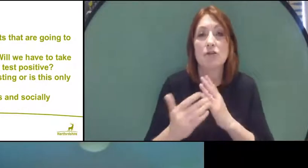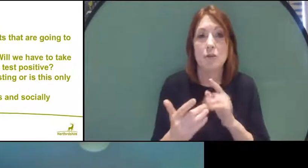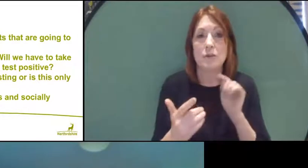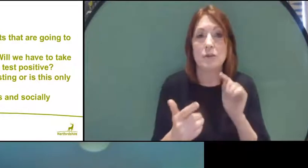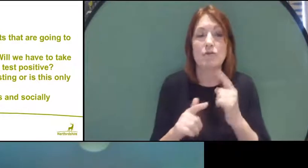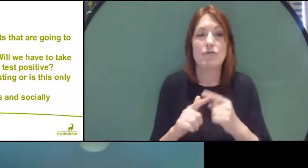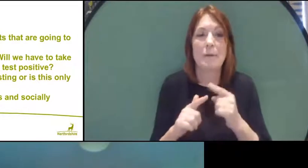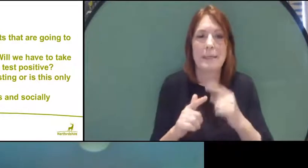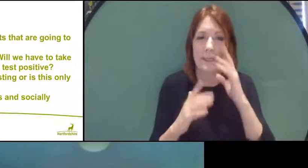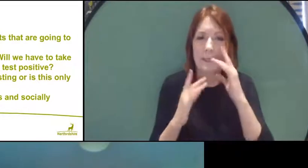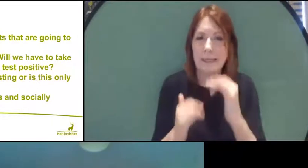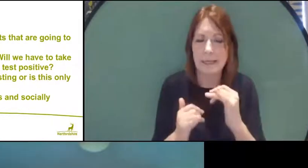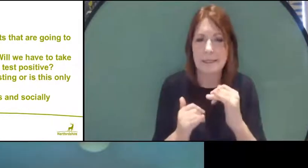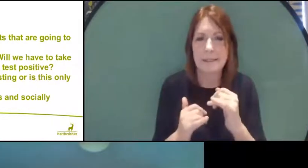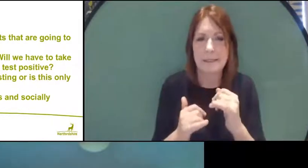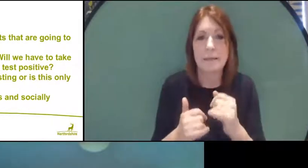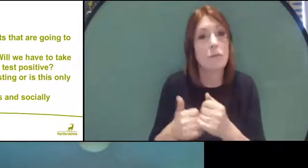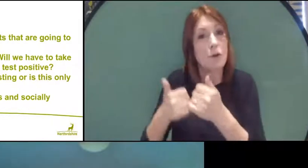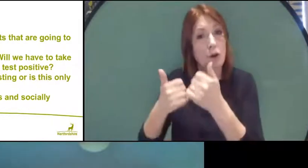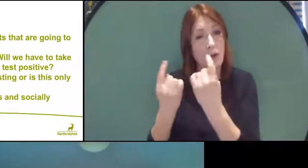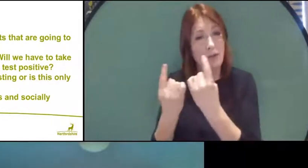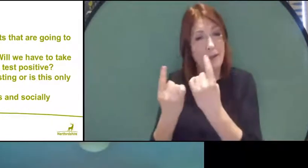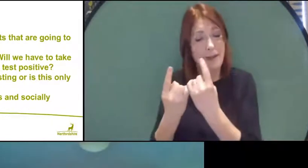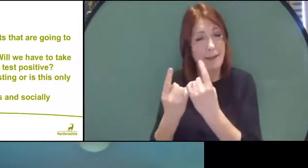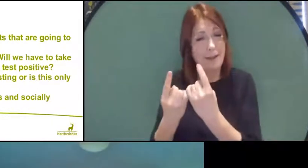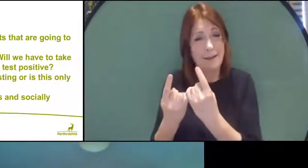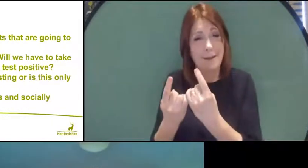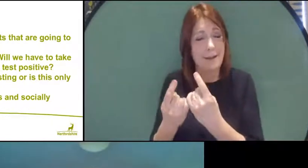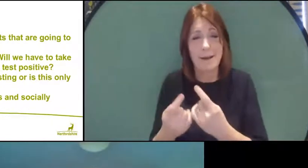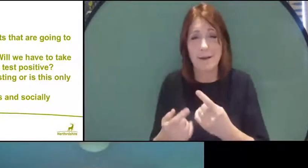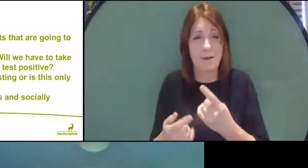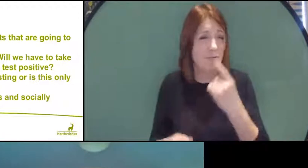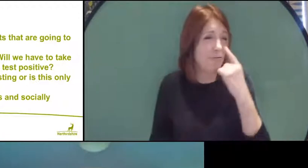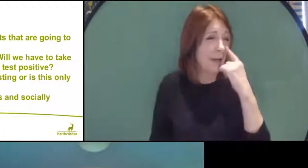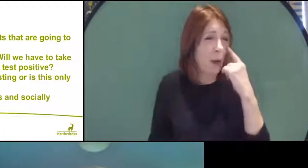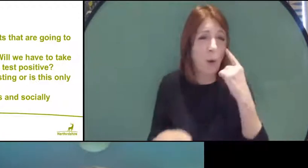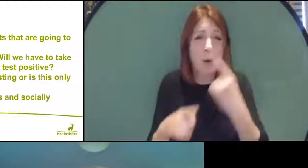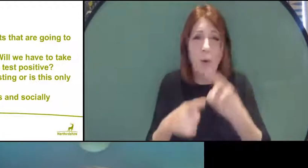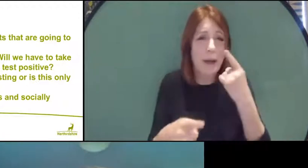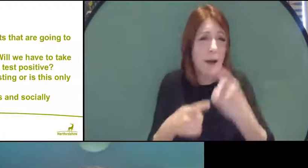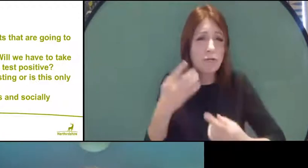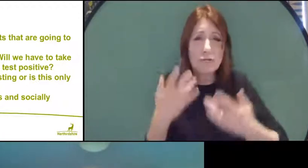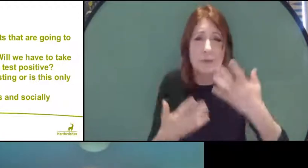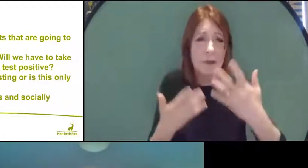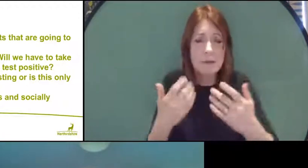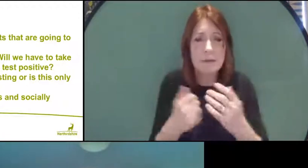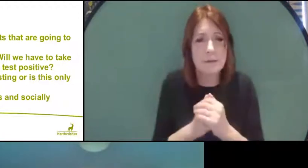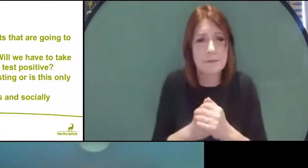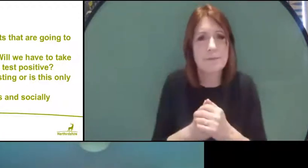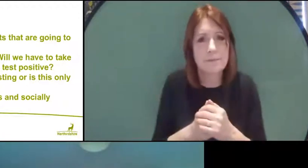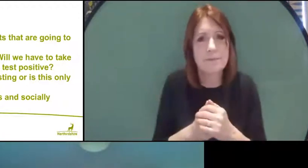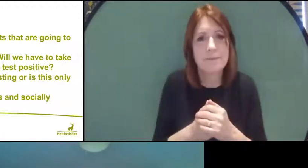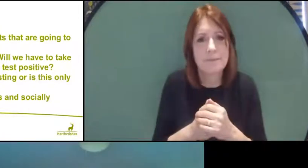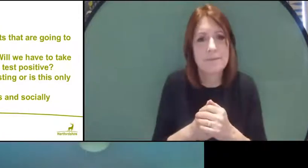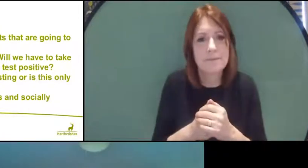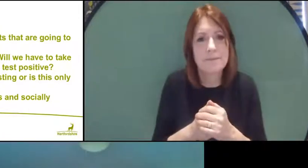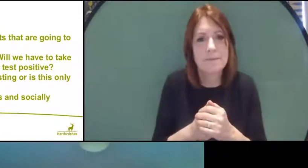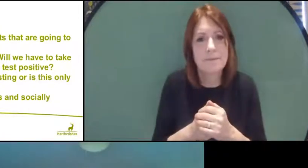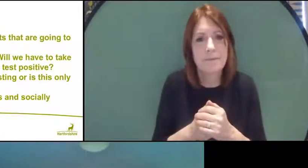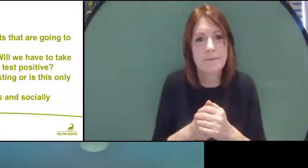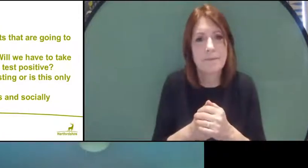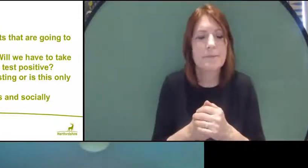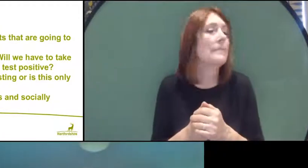thing about these tests is that they give you a result really quickly. It's really possible to